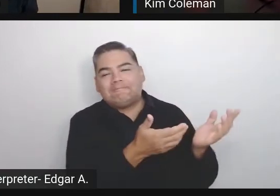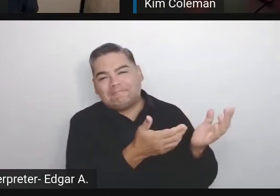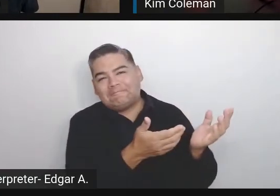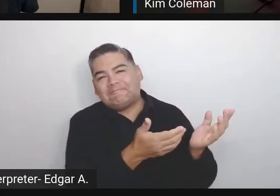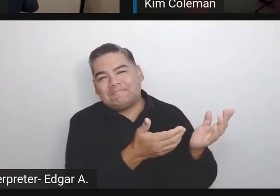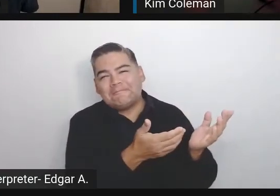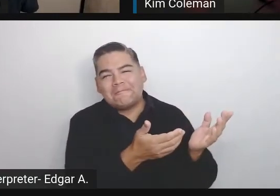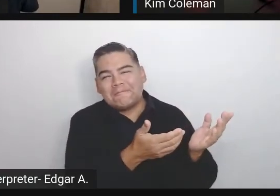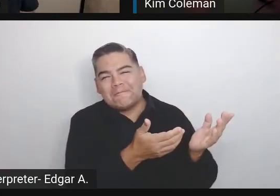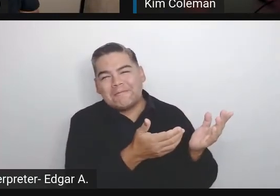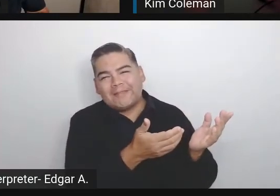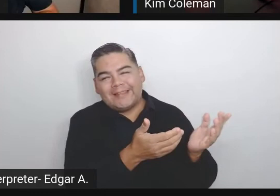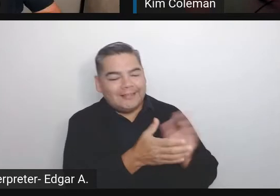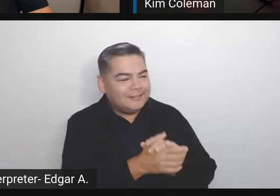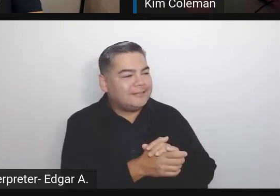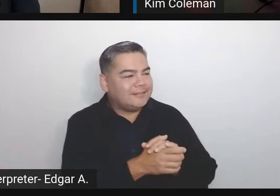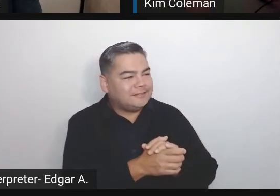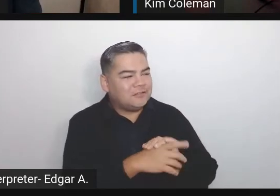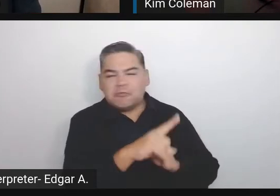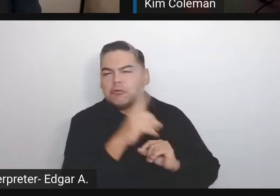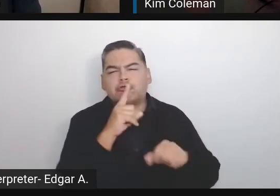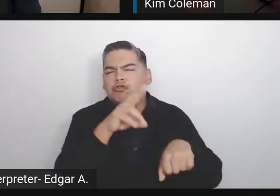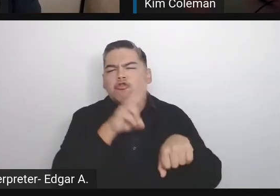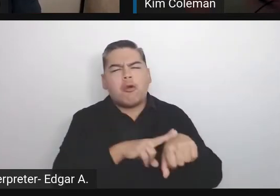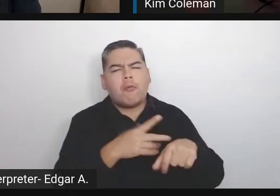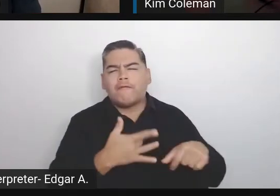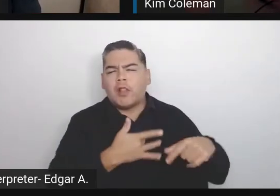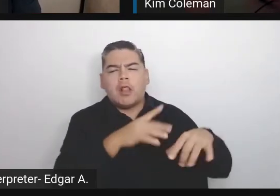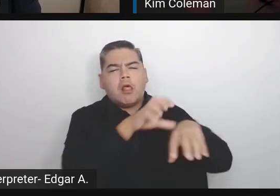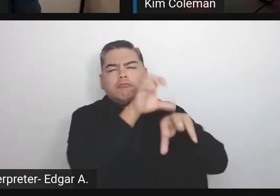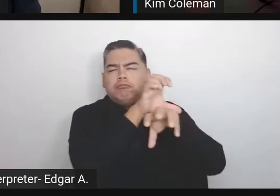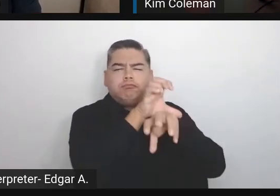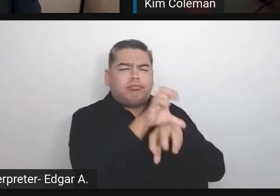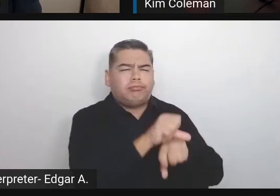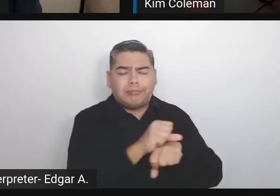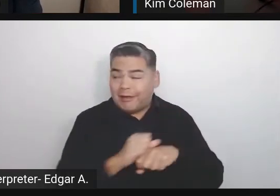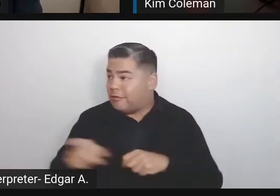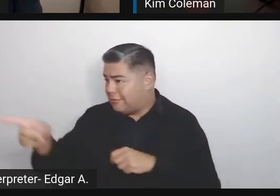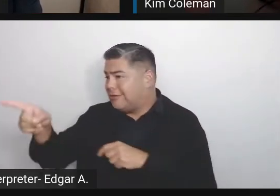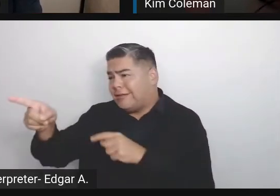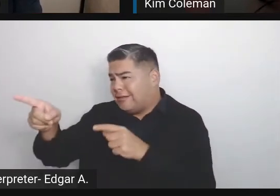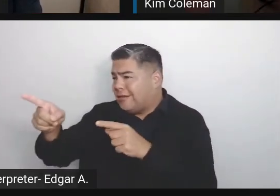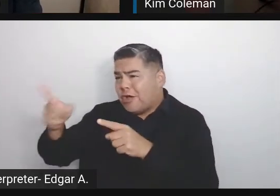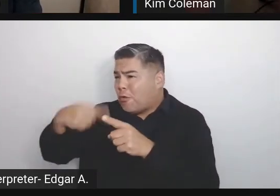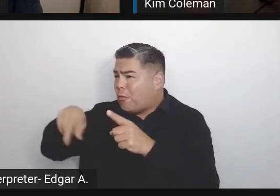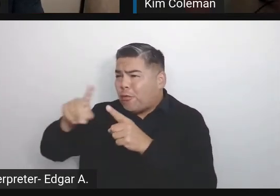It's something normal for me. There you go. When you haven't done it, it feels very foreign to work